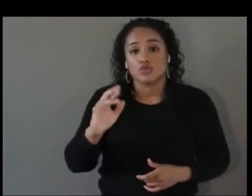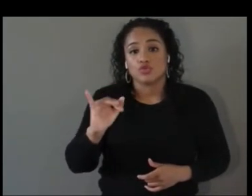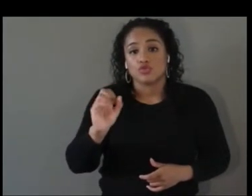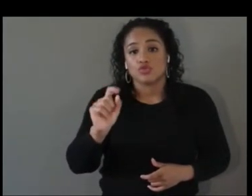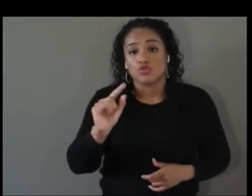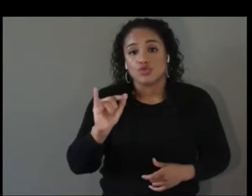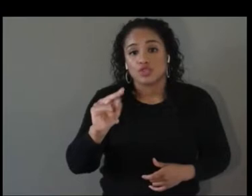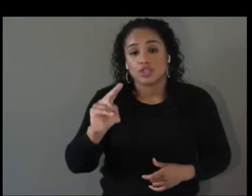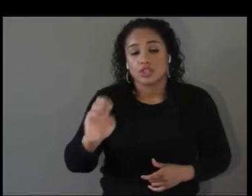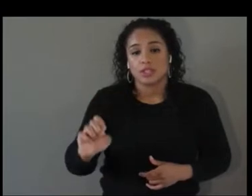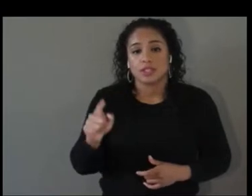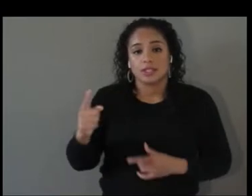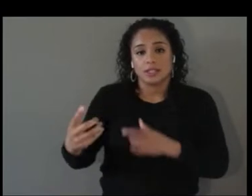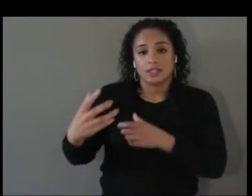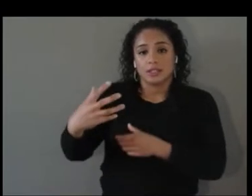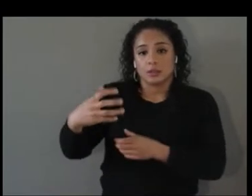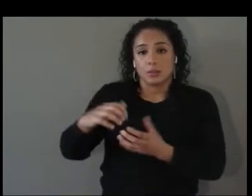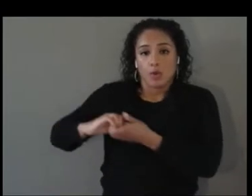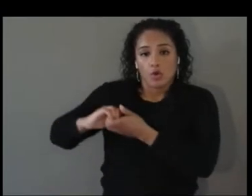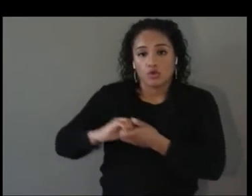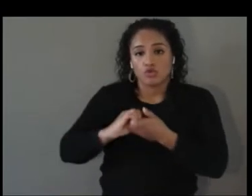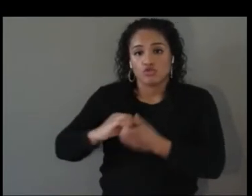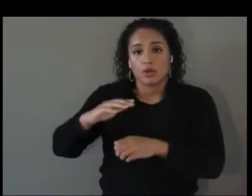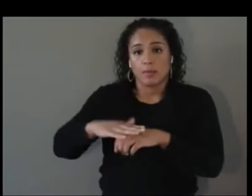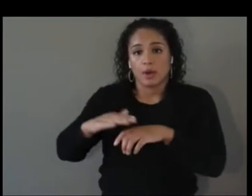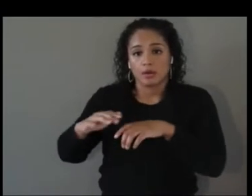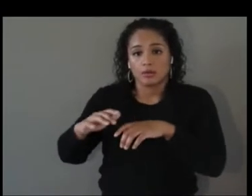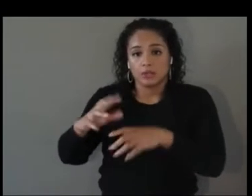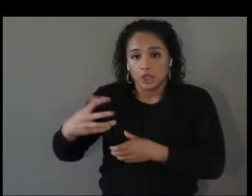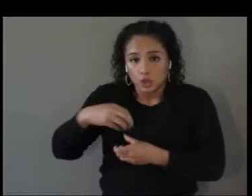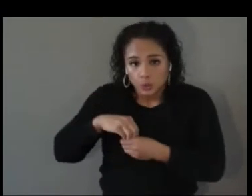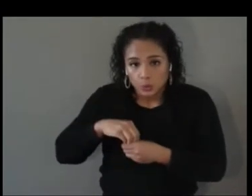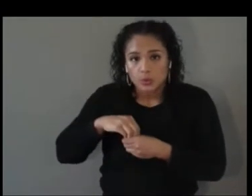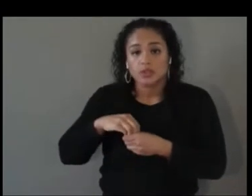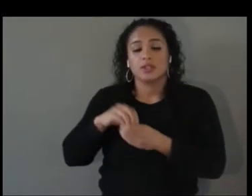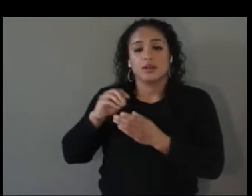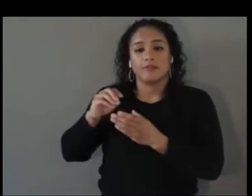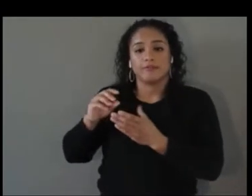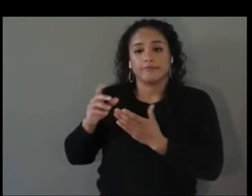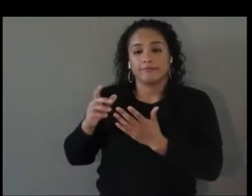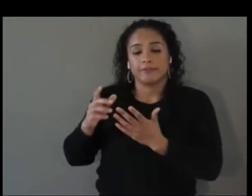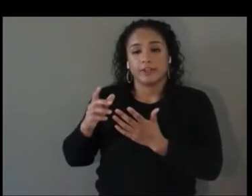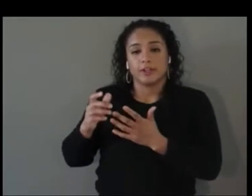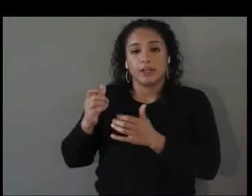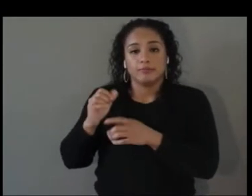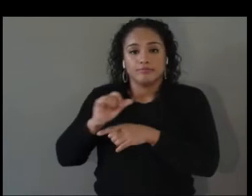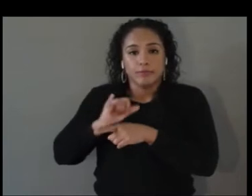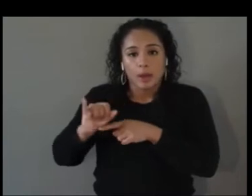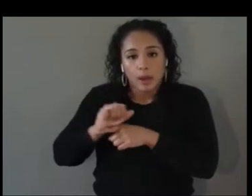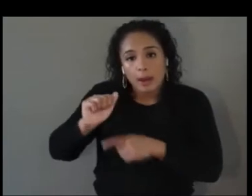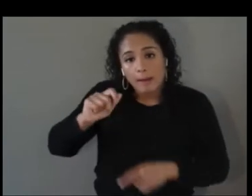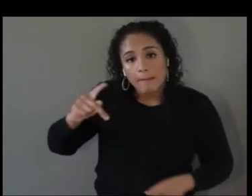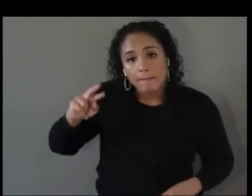met before but for the sake of the audience, can you share a bit about yourself and the work your organization does, please.